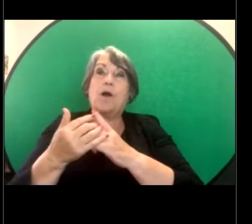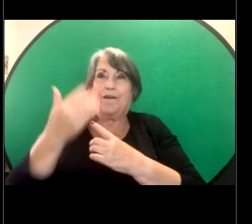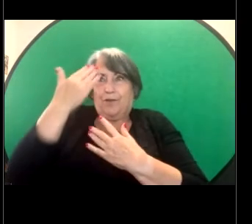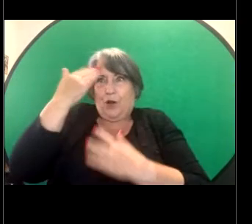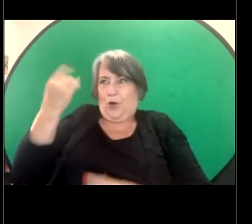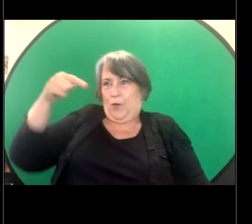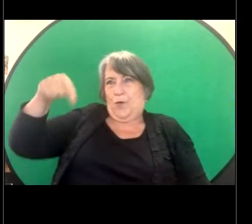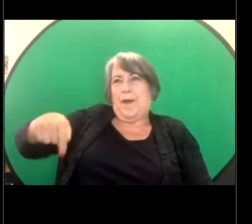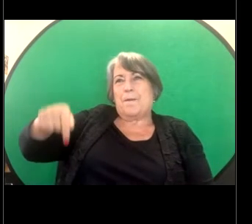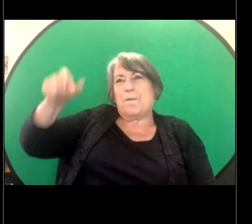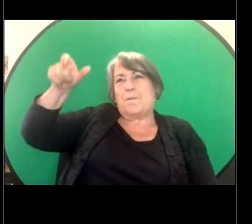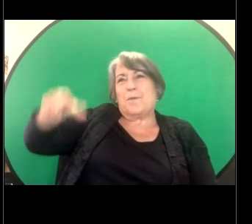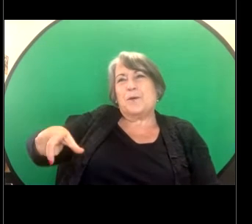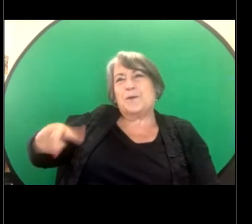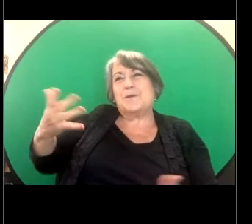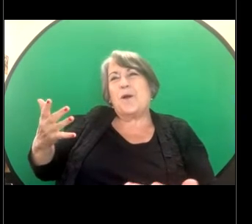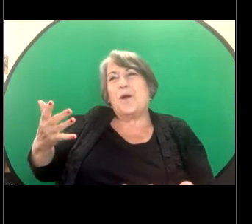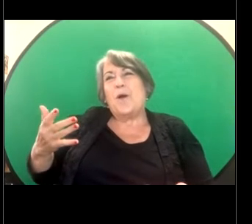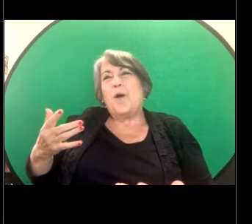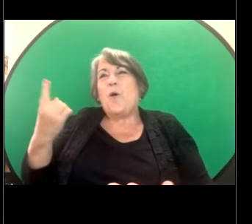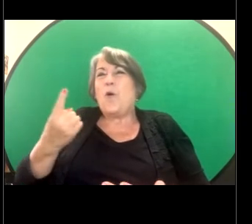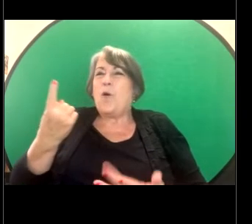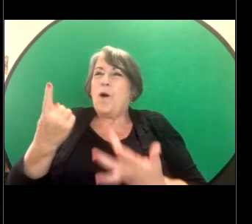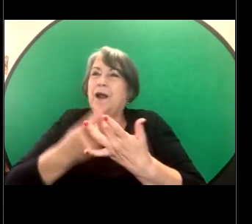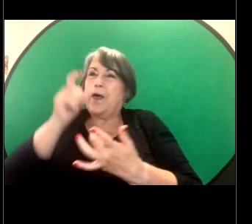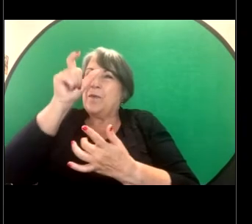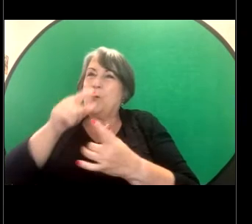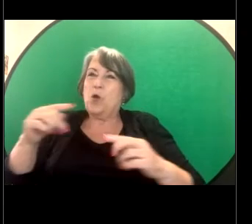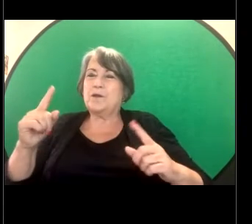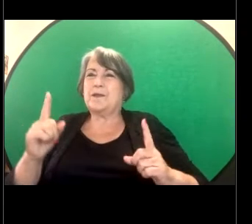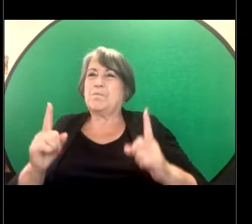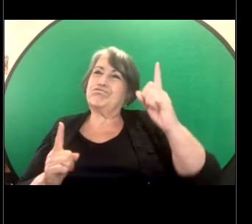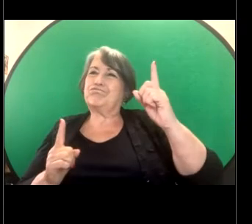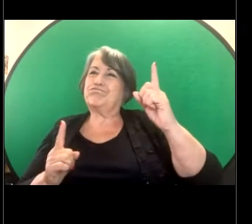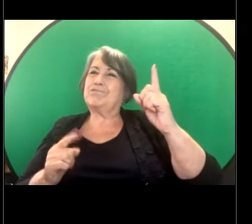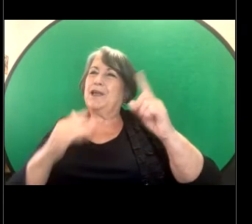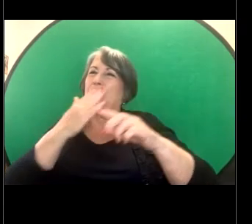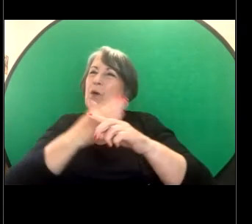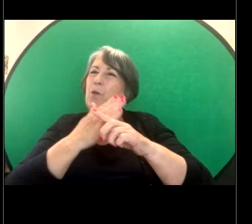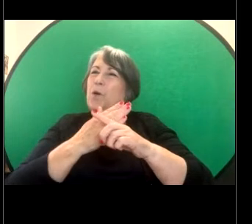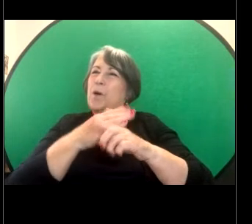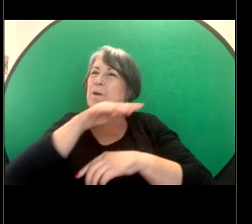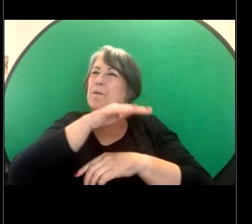or someone who is in a position of power in the workplace. It does depend on the